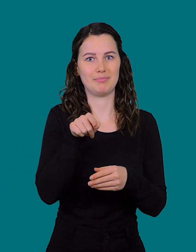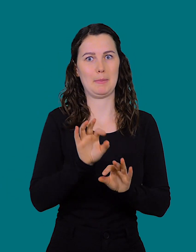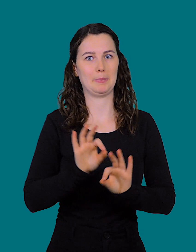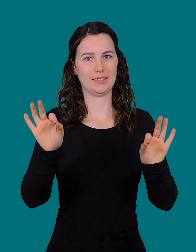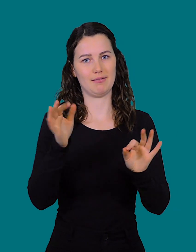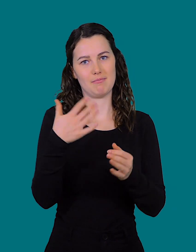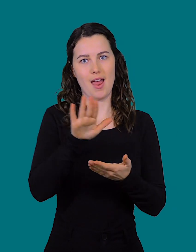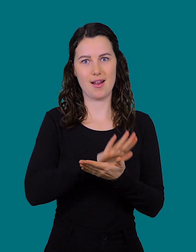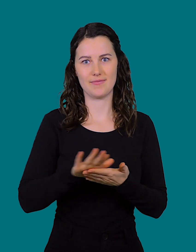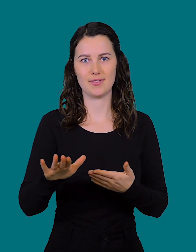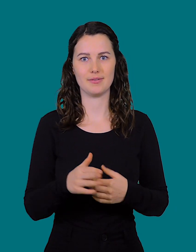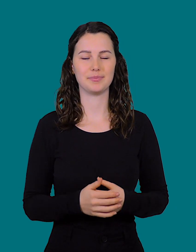That's easier.